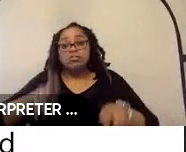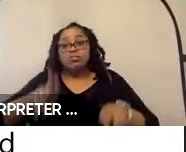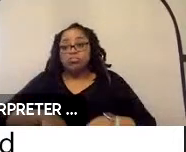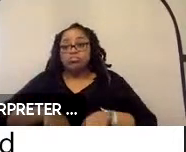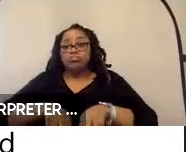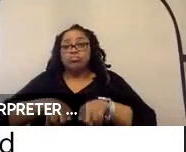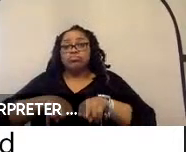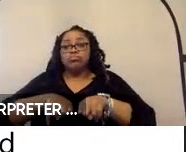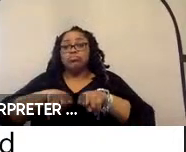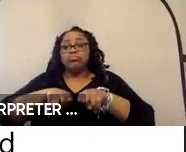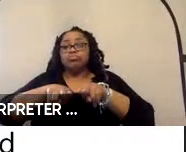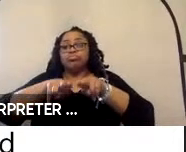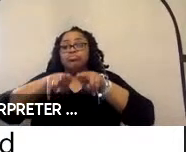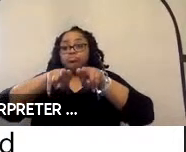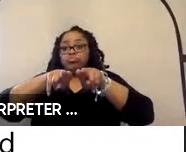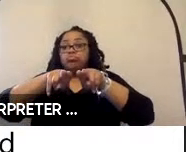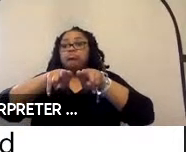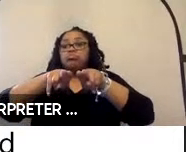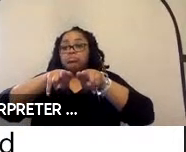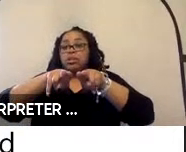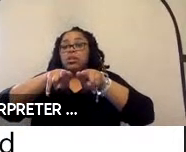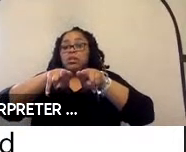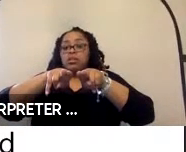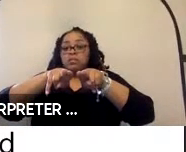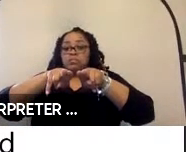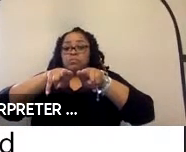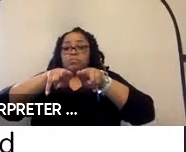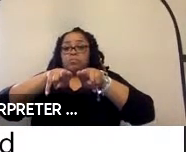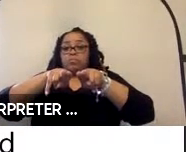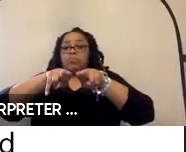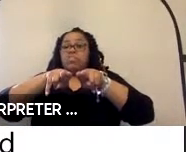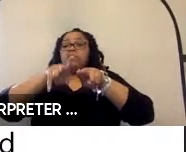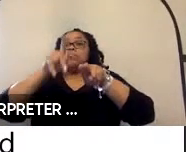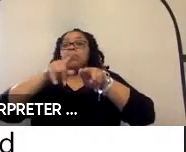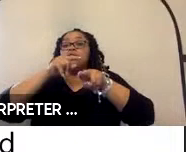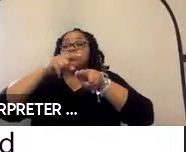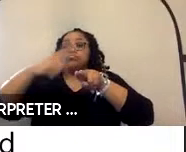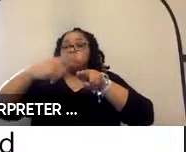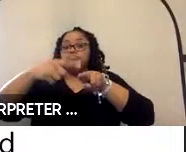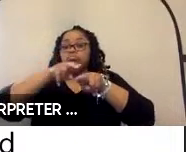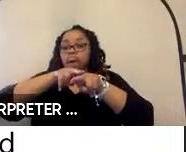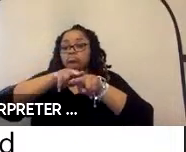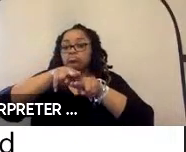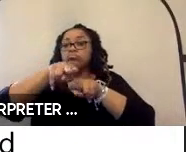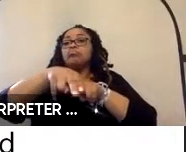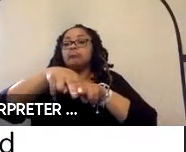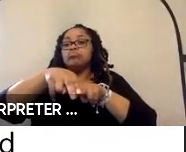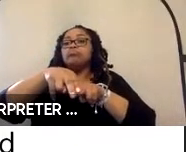level of the vehicle itself. The rider can wheel inside the vehicle and then, there is